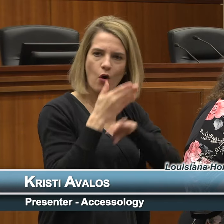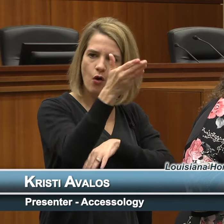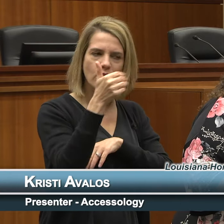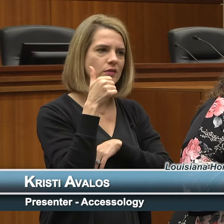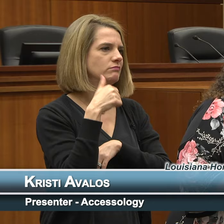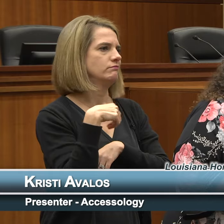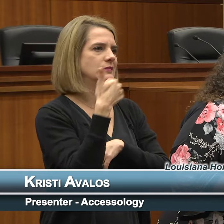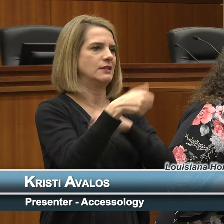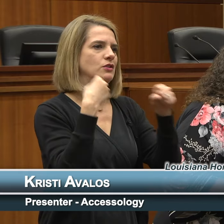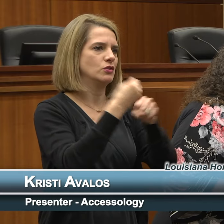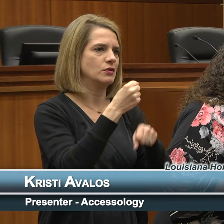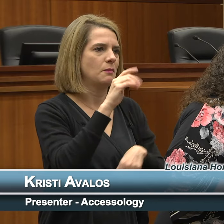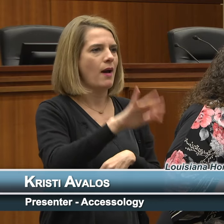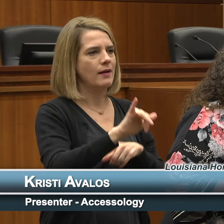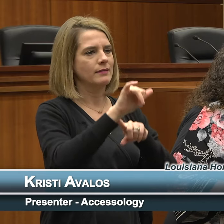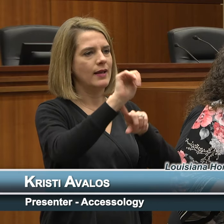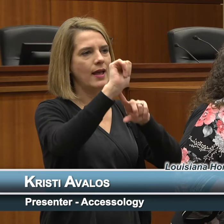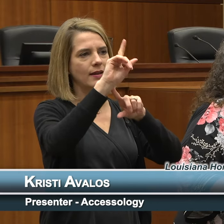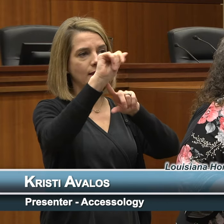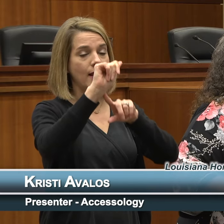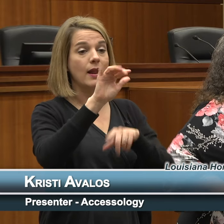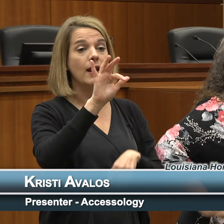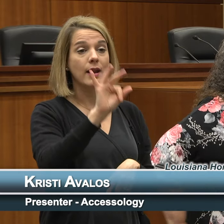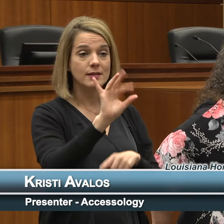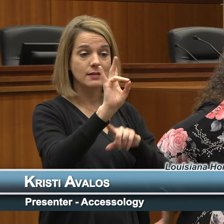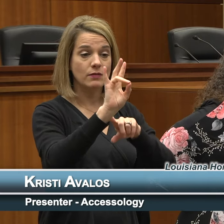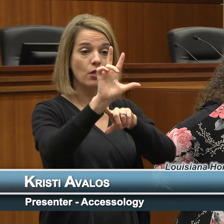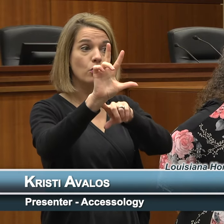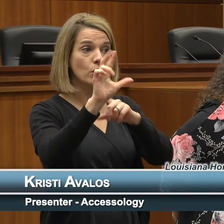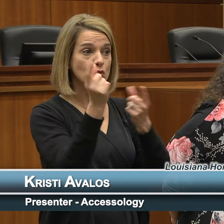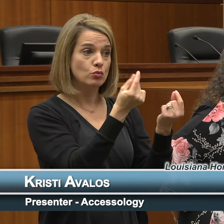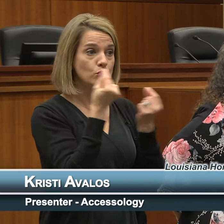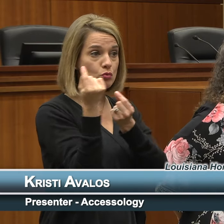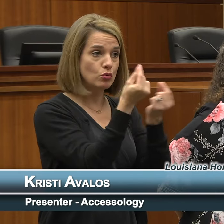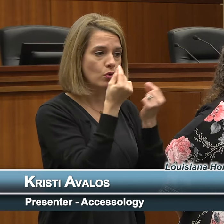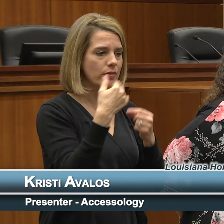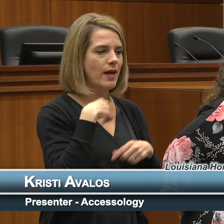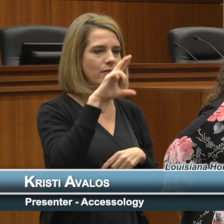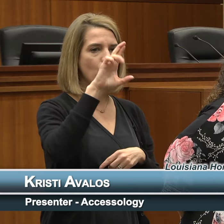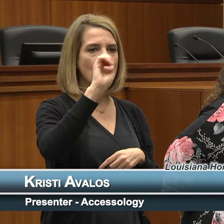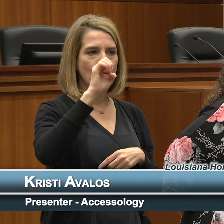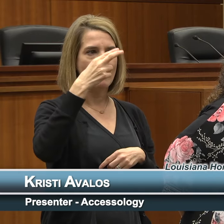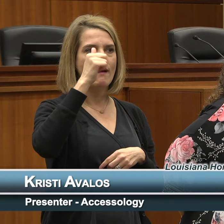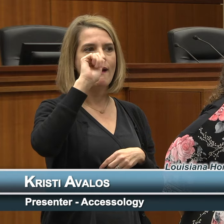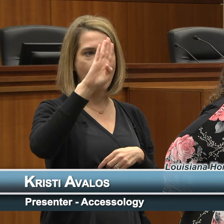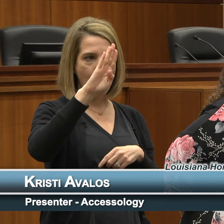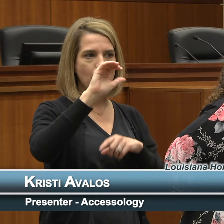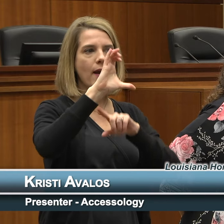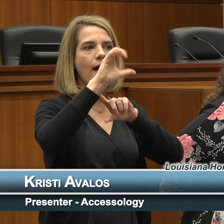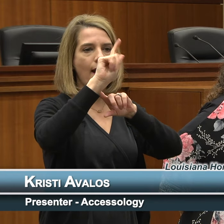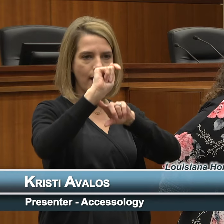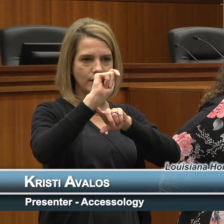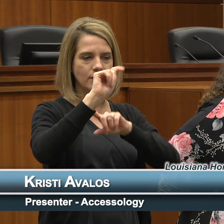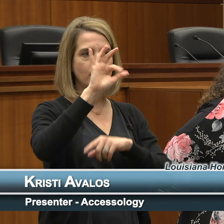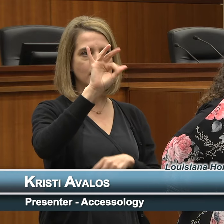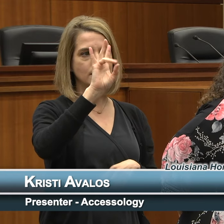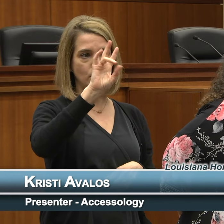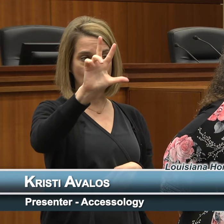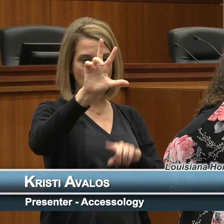ABA. Now in 1973 they came out with the Rehabilitation Act of 1973. The Rehab Act